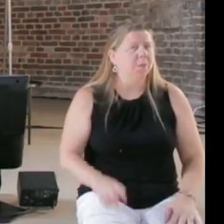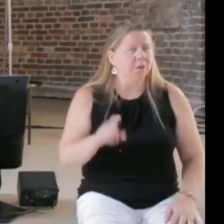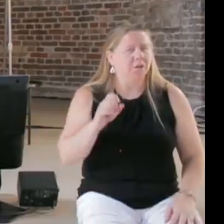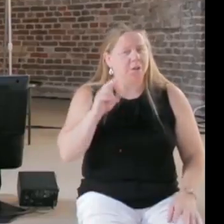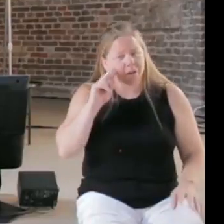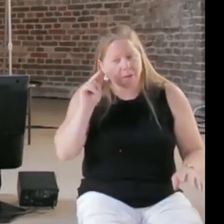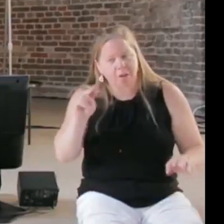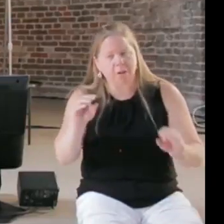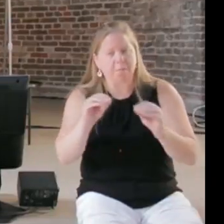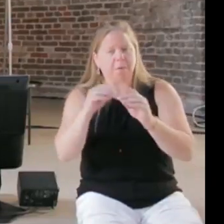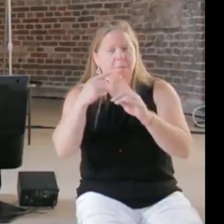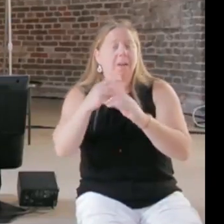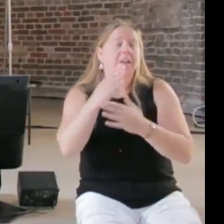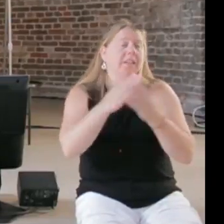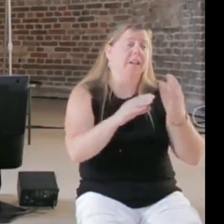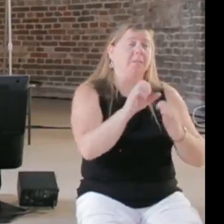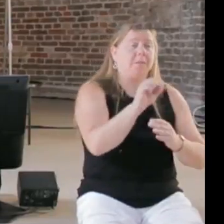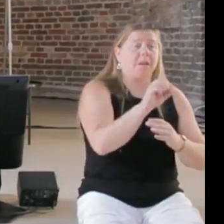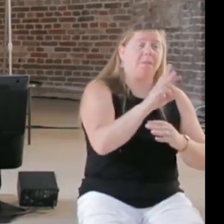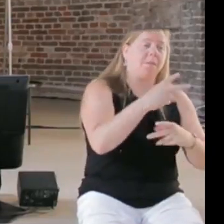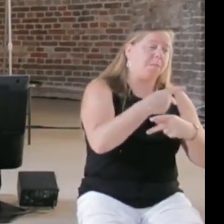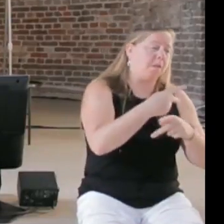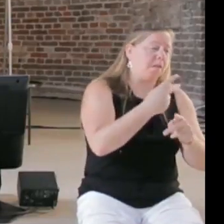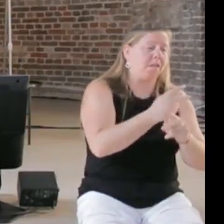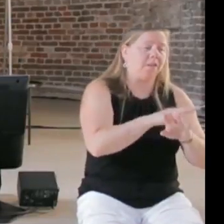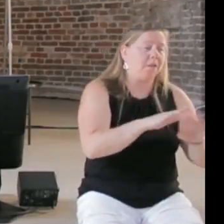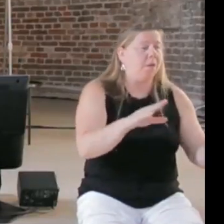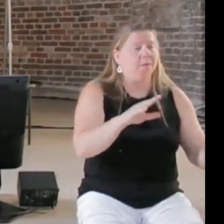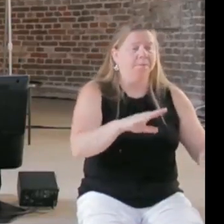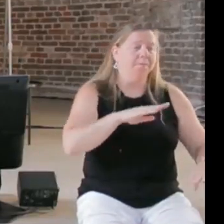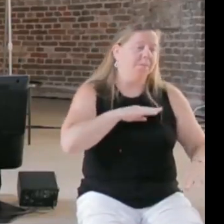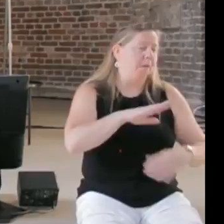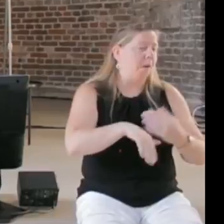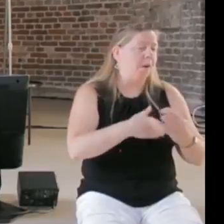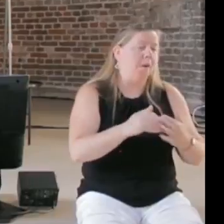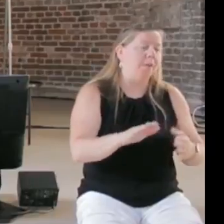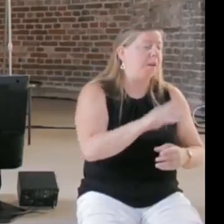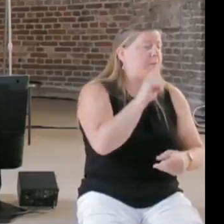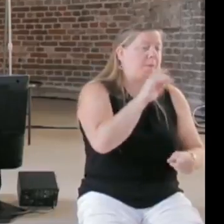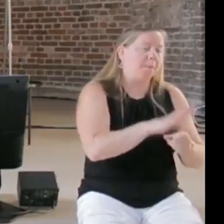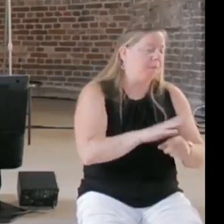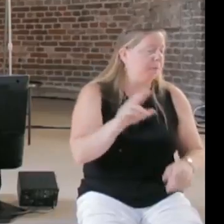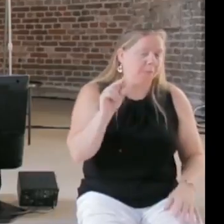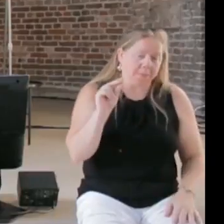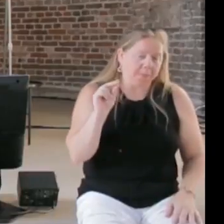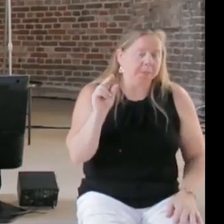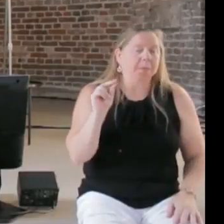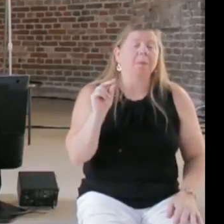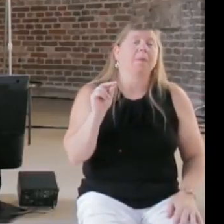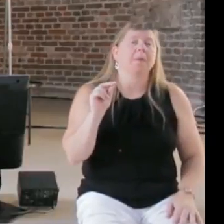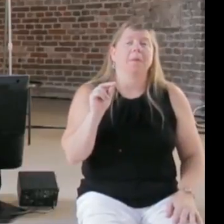of the software products proved not to fulfill all of the promises we had hoped, but both